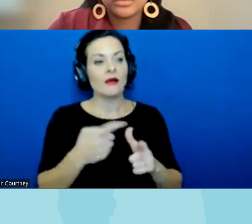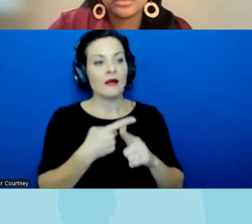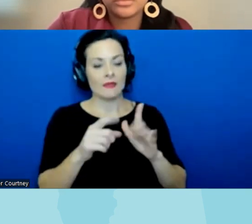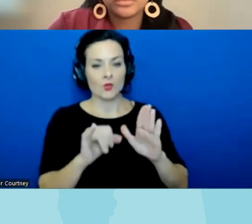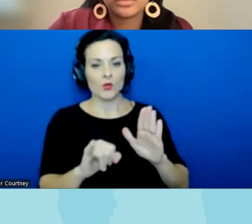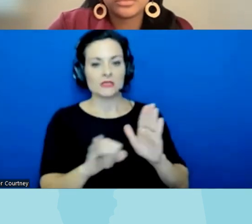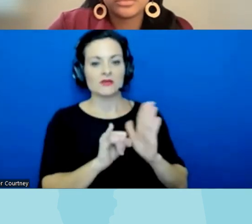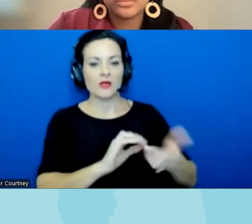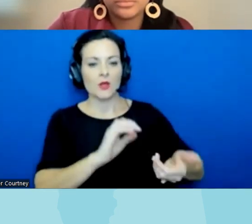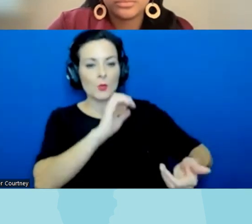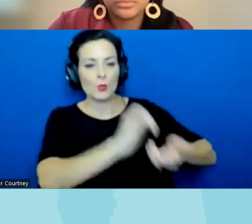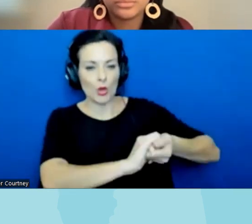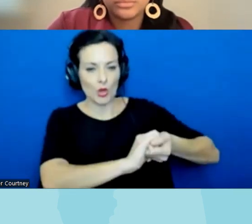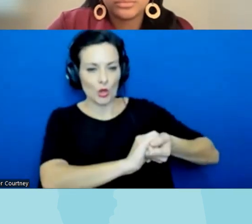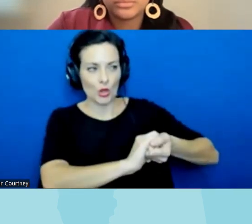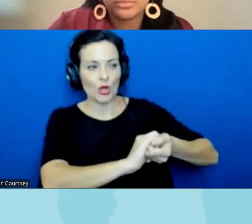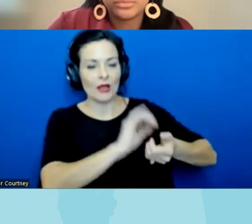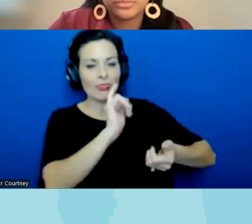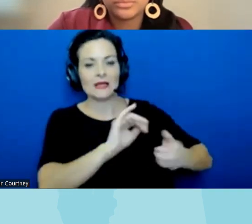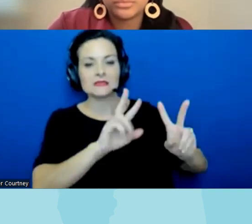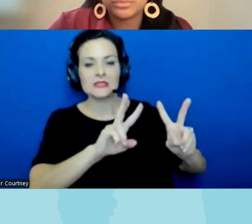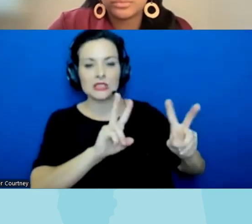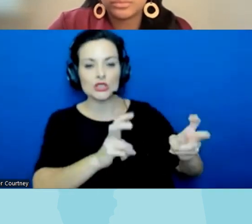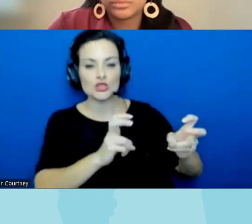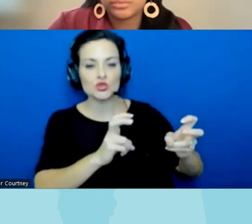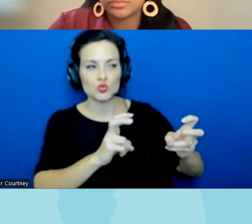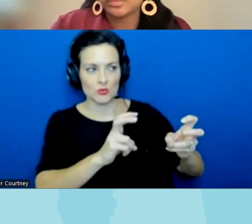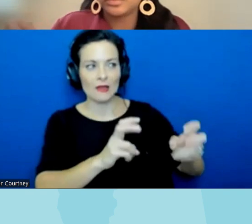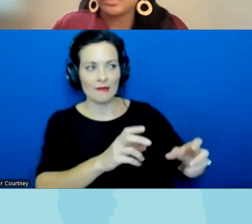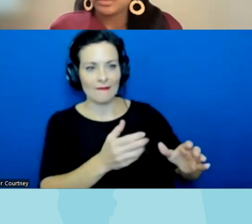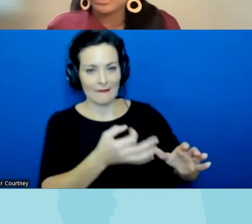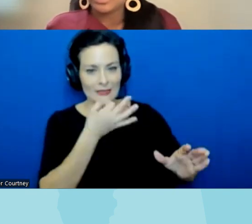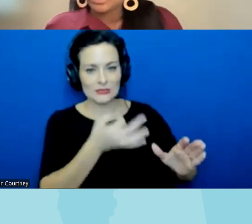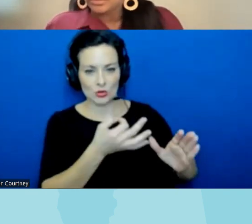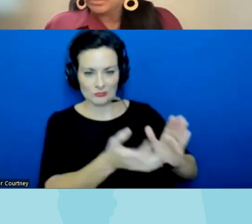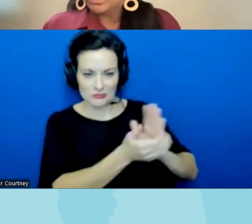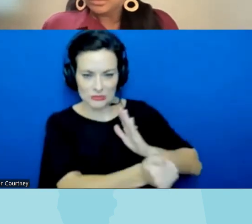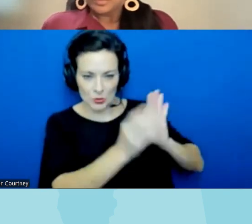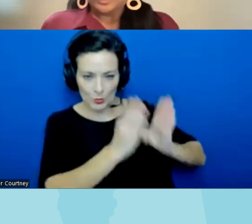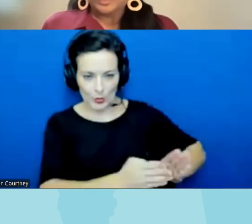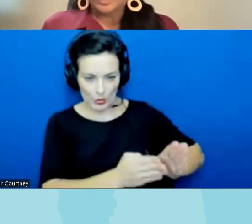who is an actual issue area expert to counter their argument and leave lead with facts and